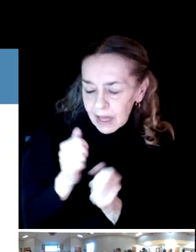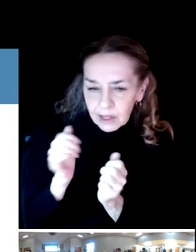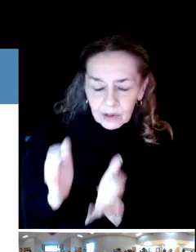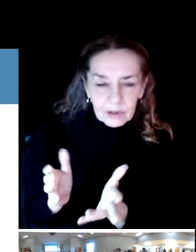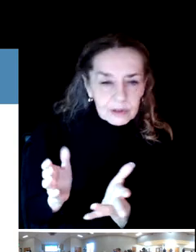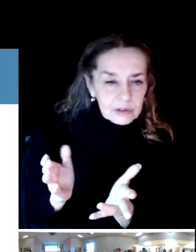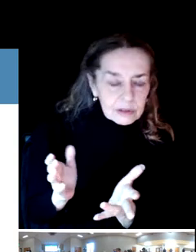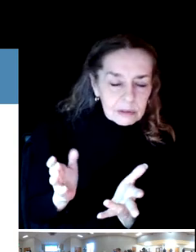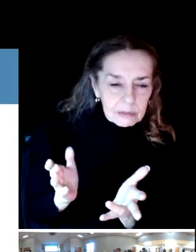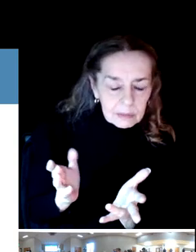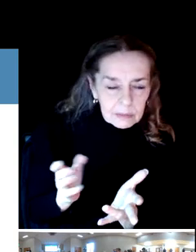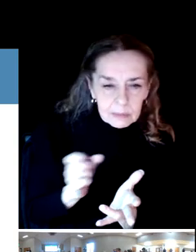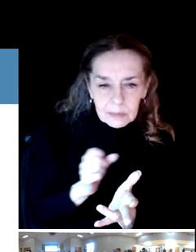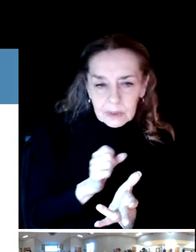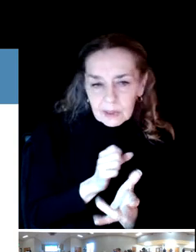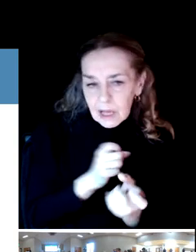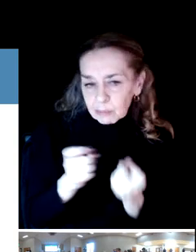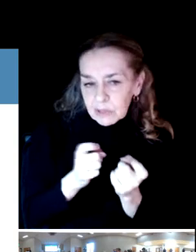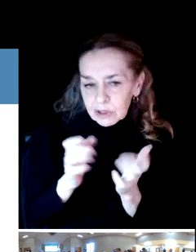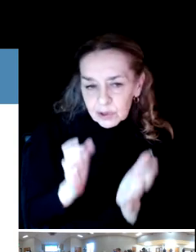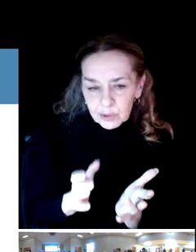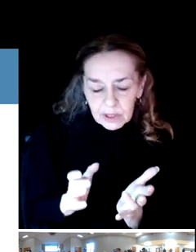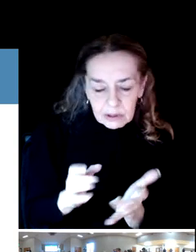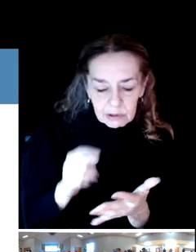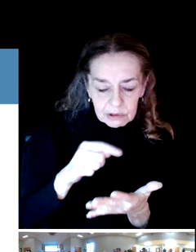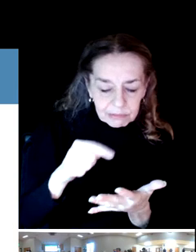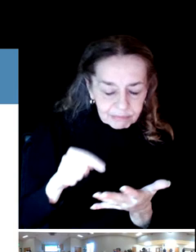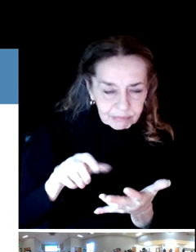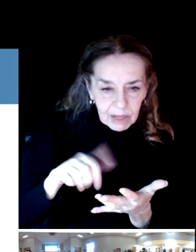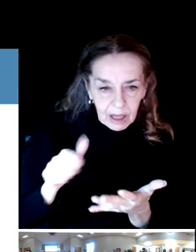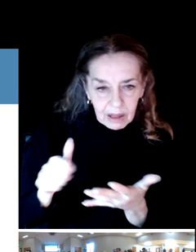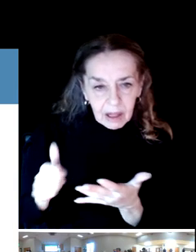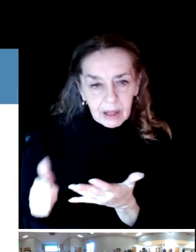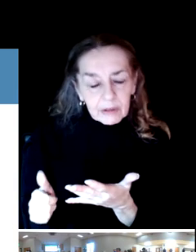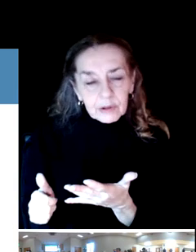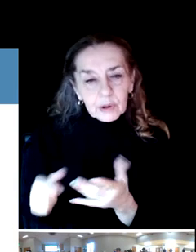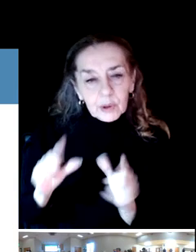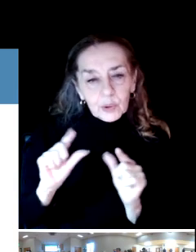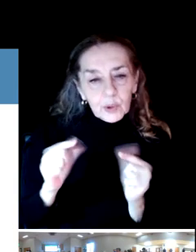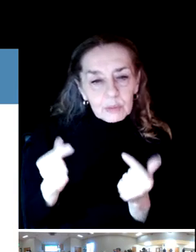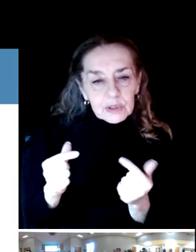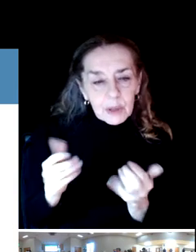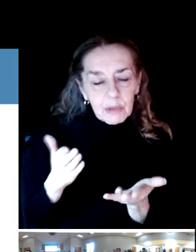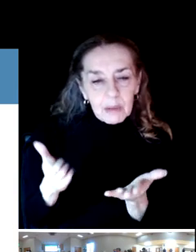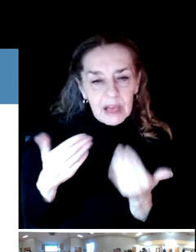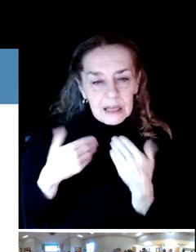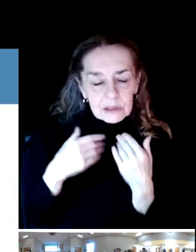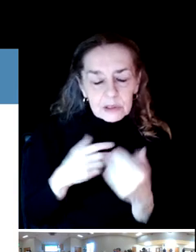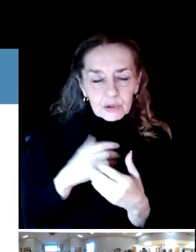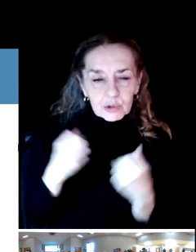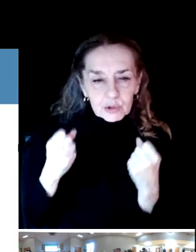assuming you know others as well that maybe they really have an interest in this.